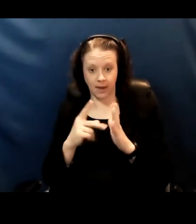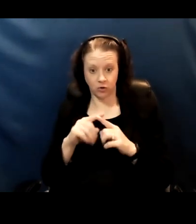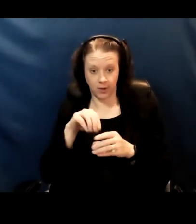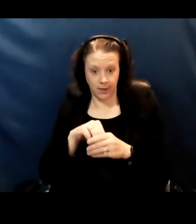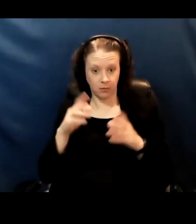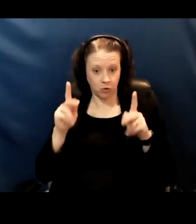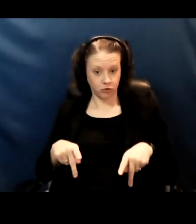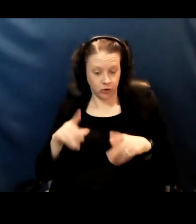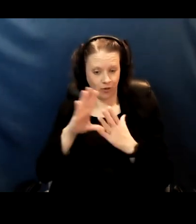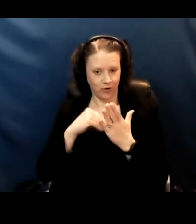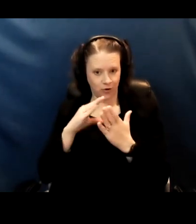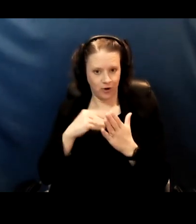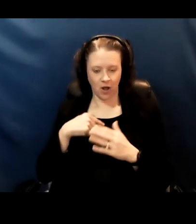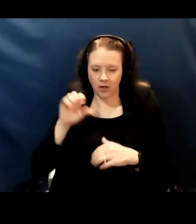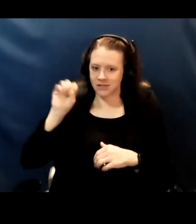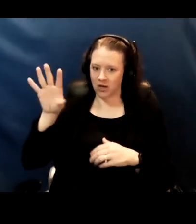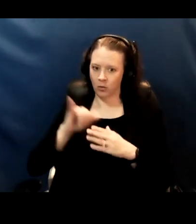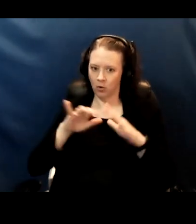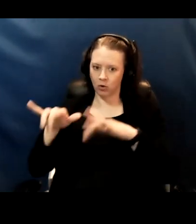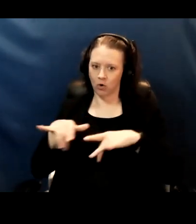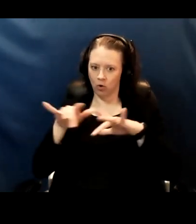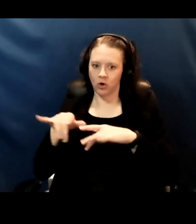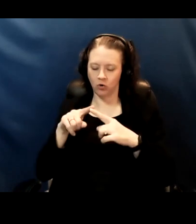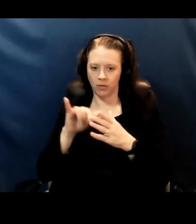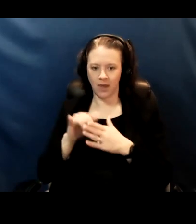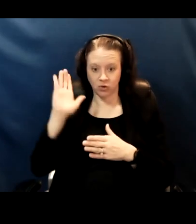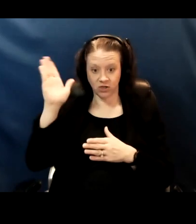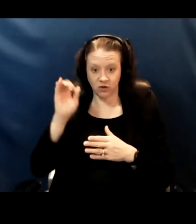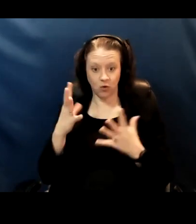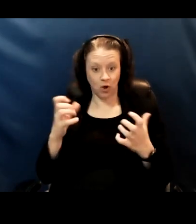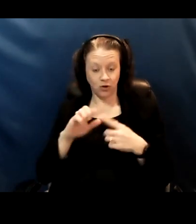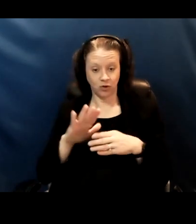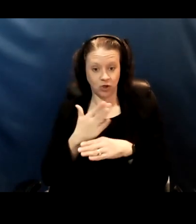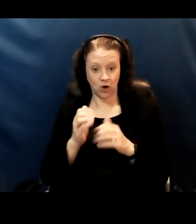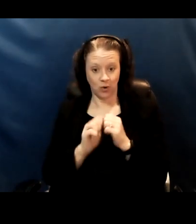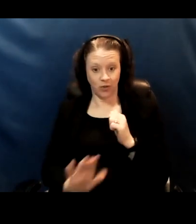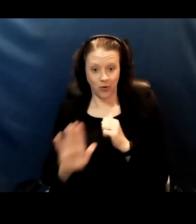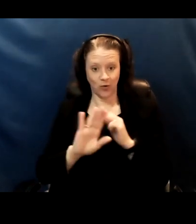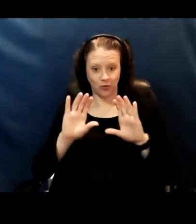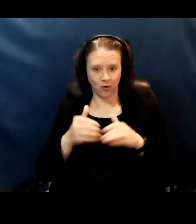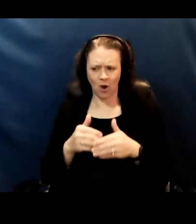and I can send you the recording to that presentation if you wanna share it with your group. [Susan] Oh, that'd be great. Thank you so much.